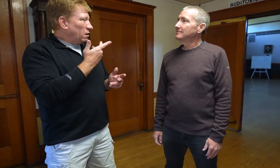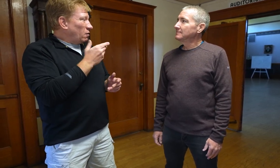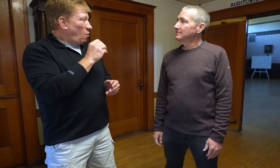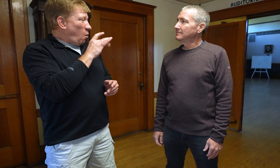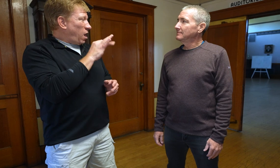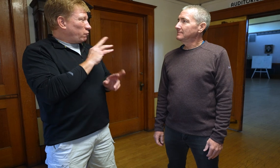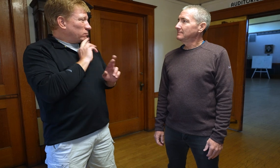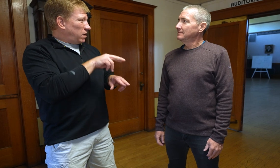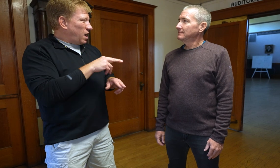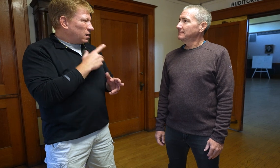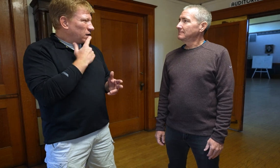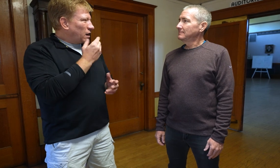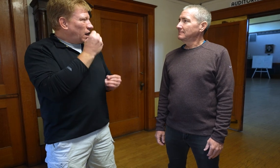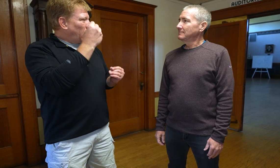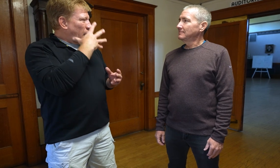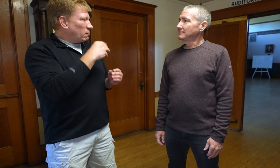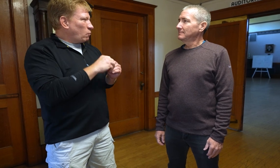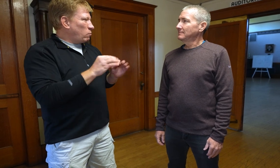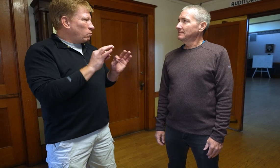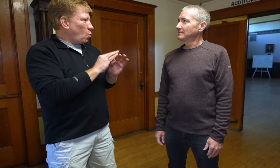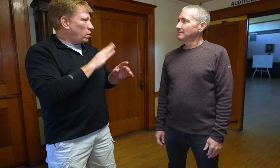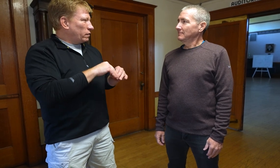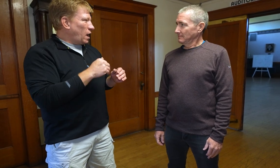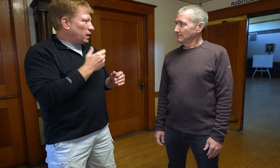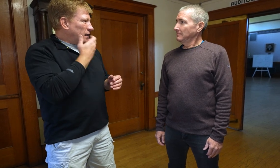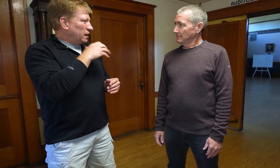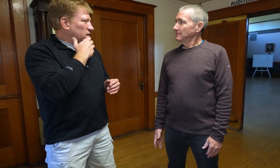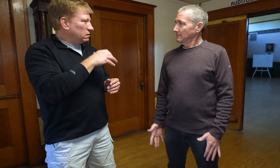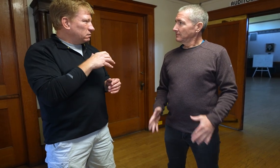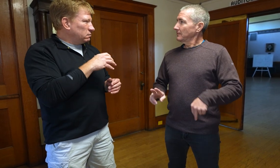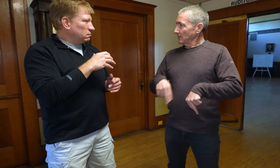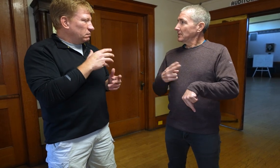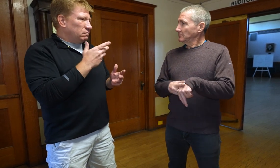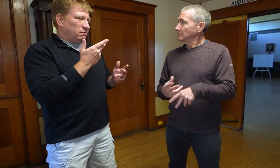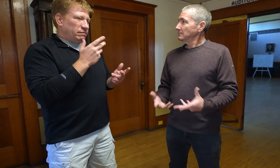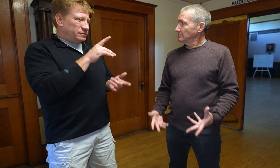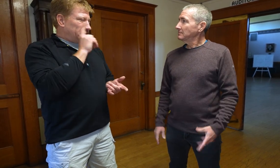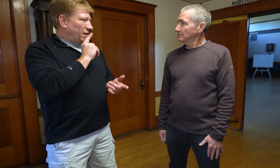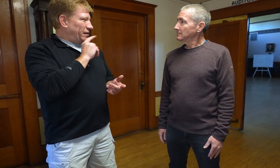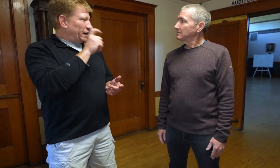Olaf’s response was that light was more important than heat. Of course.